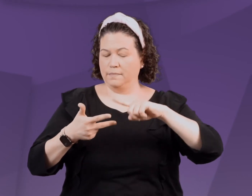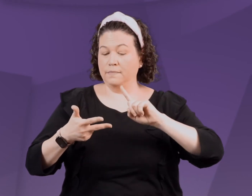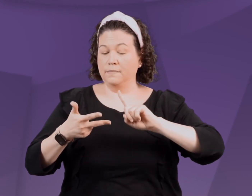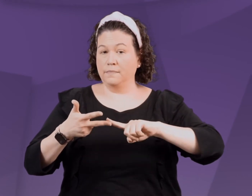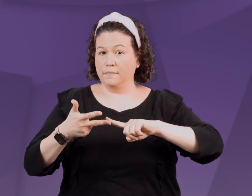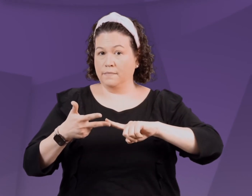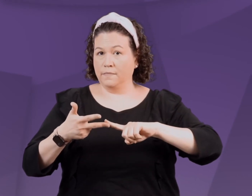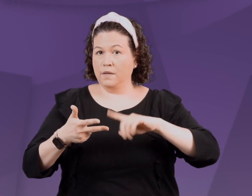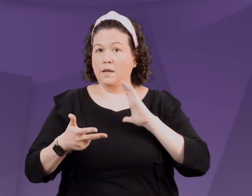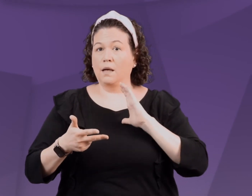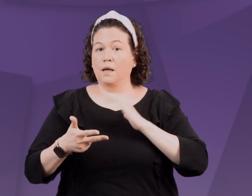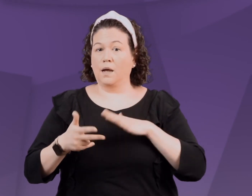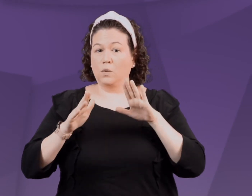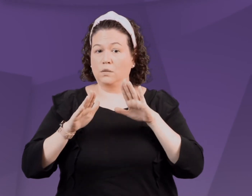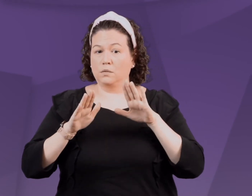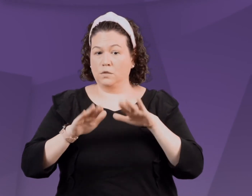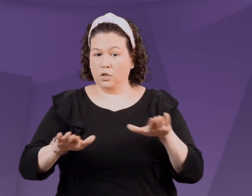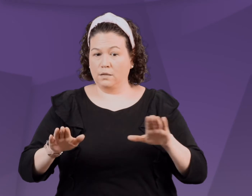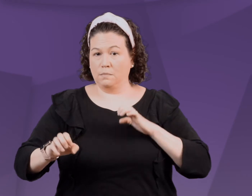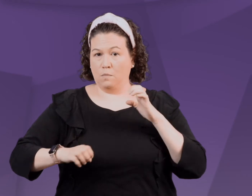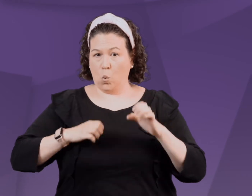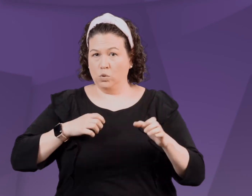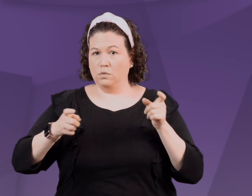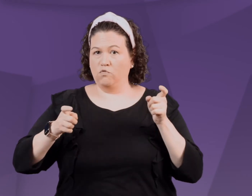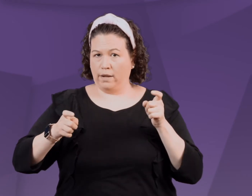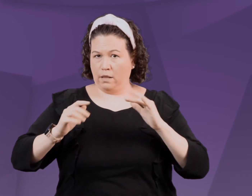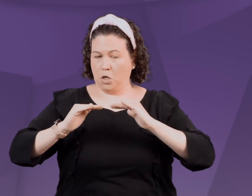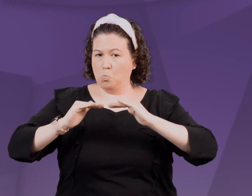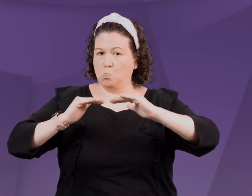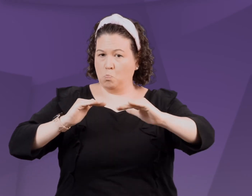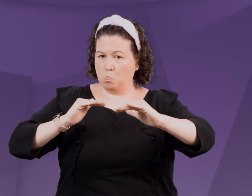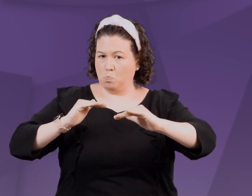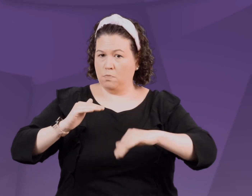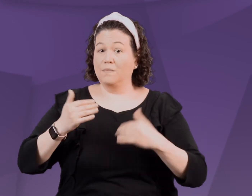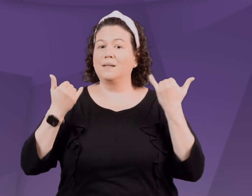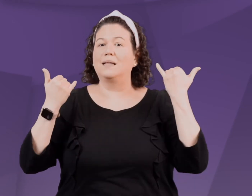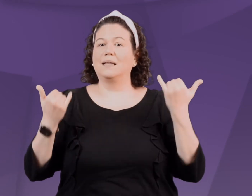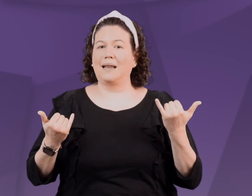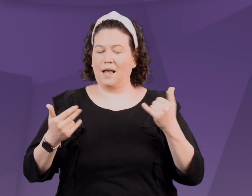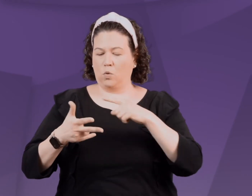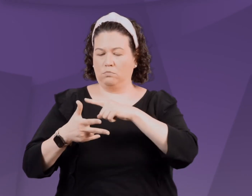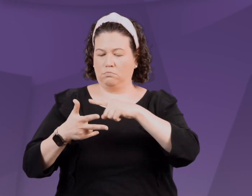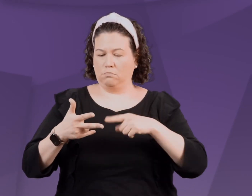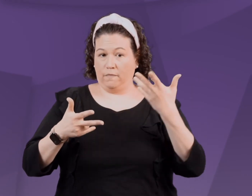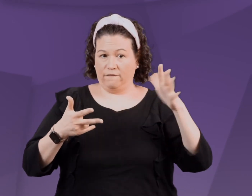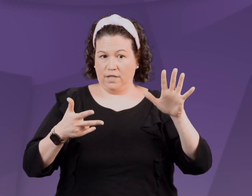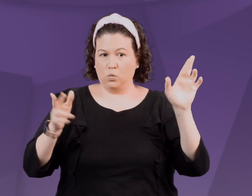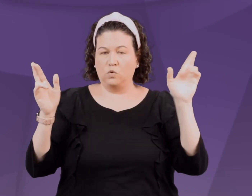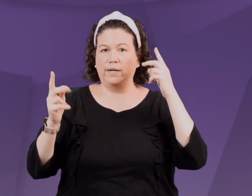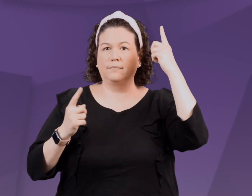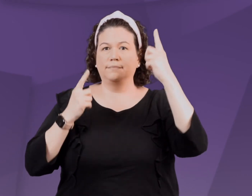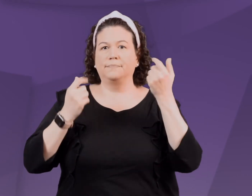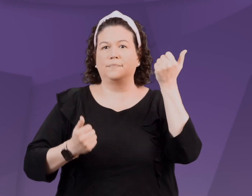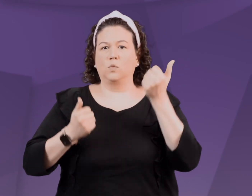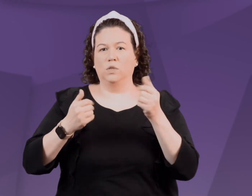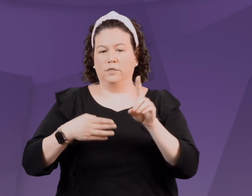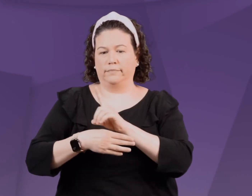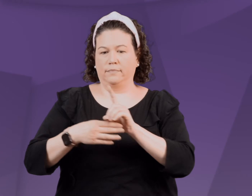with positive intent and we have helped them regulate their emotions, we are ready to consider which discipline strategy is the best.